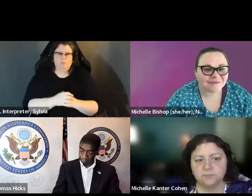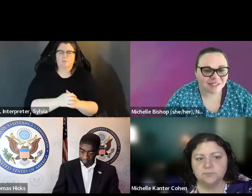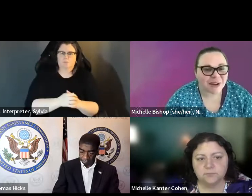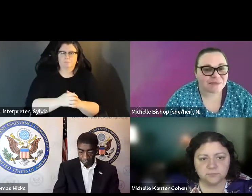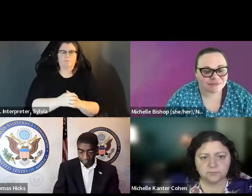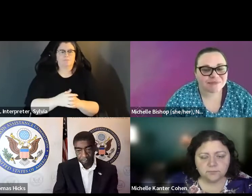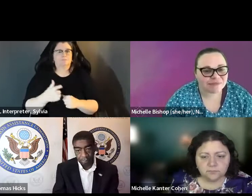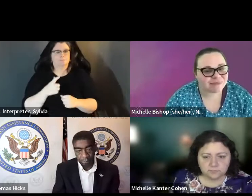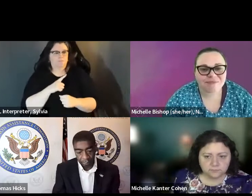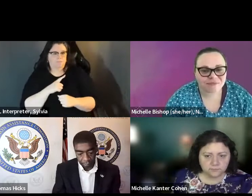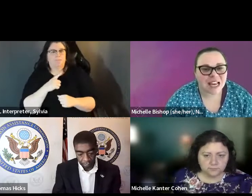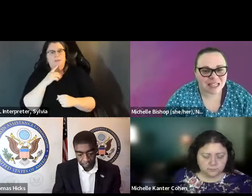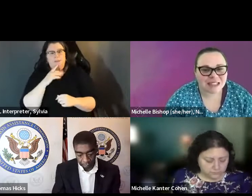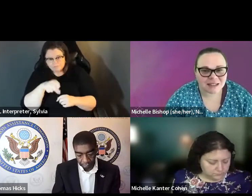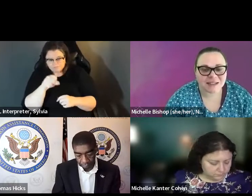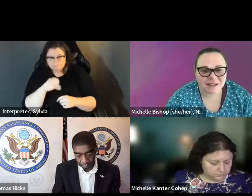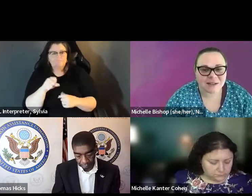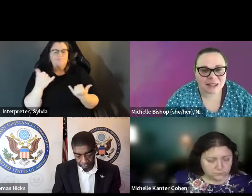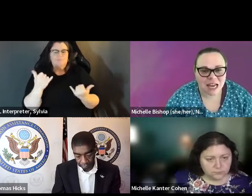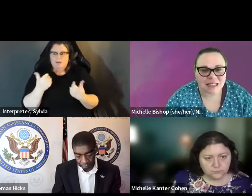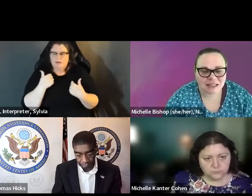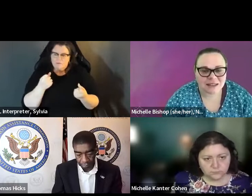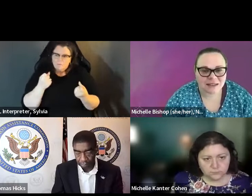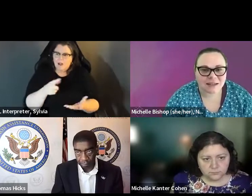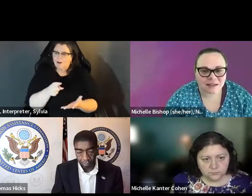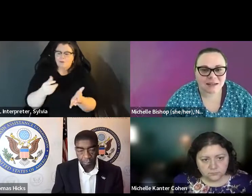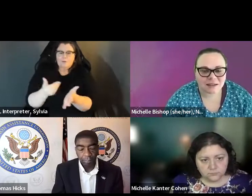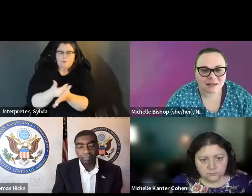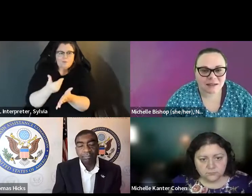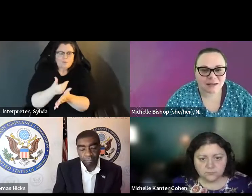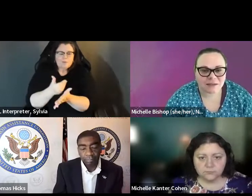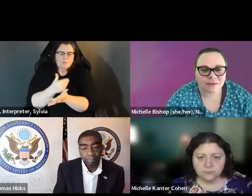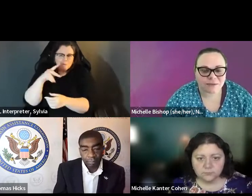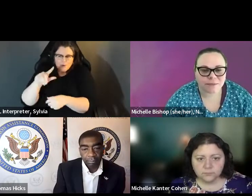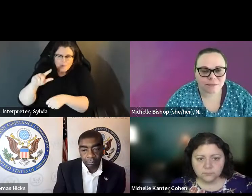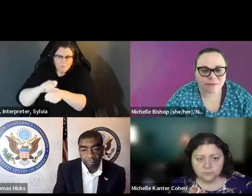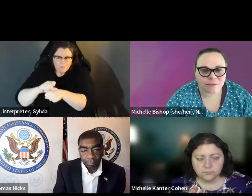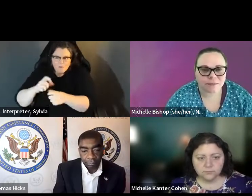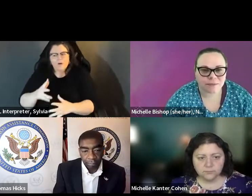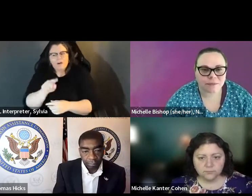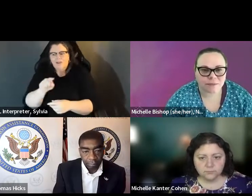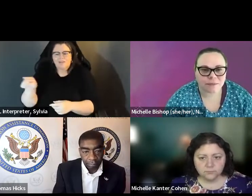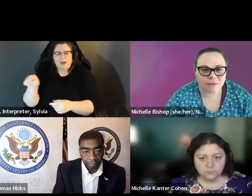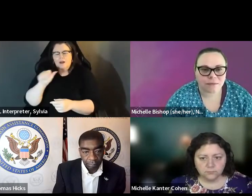» One last note on that, poll workser are really important. We have so many new poll One last note on that pull. Workers are really important, and we have so many new poll workers right now who don't necessarily know all the rules. workers right now who don't necessarily know all the rules